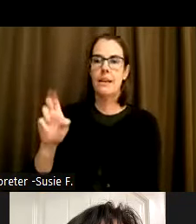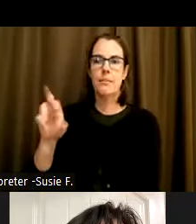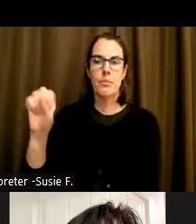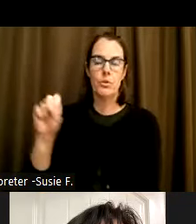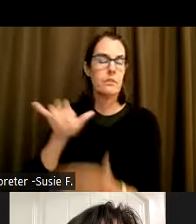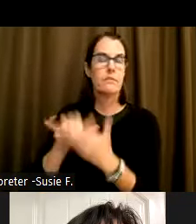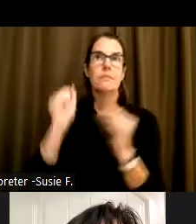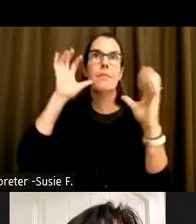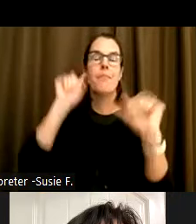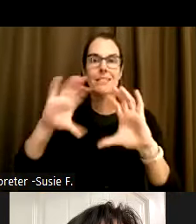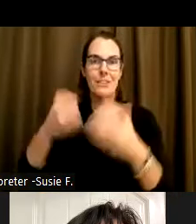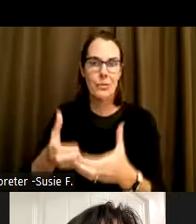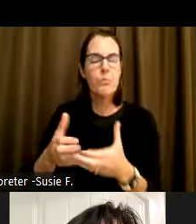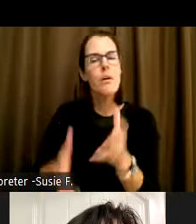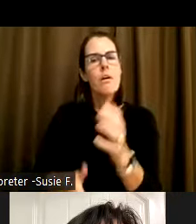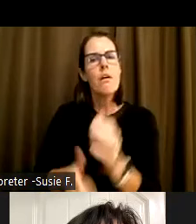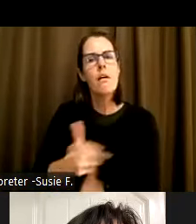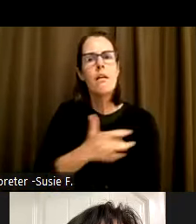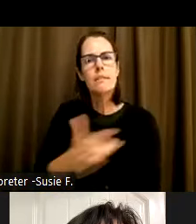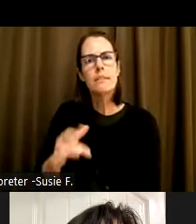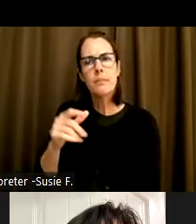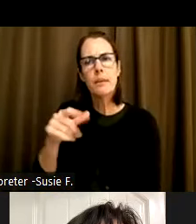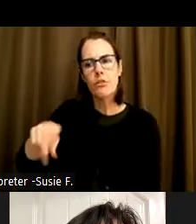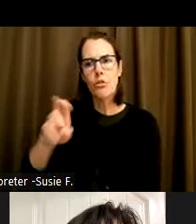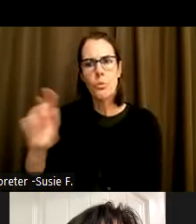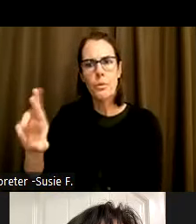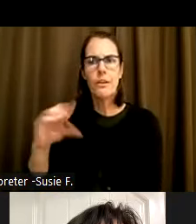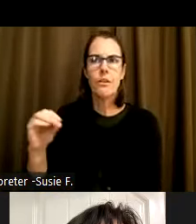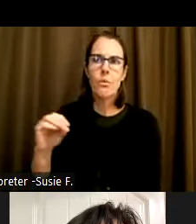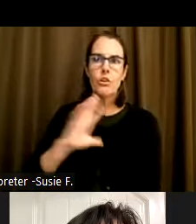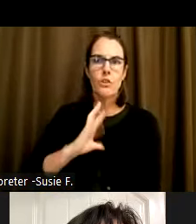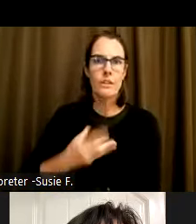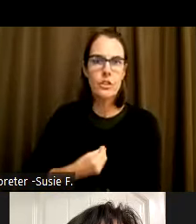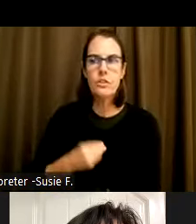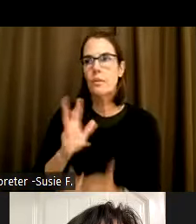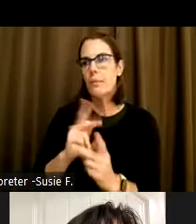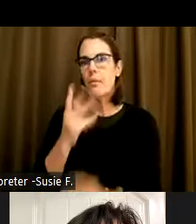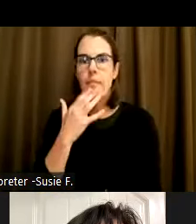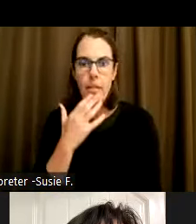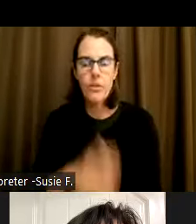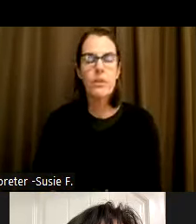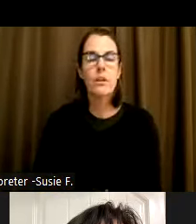mostly queer and trans people of color. Disability justice is a way of seeing how everybody mind,